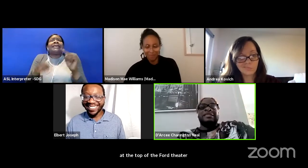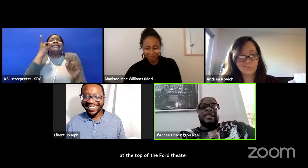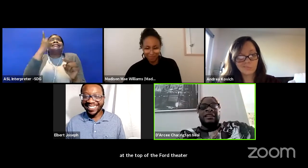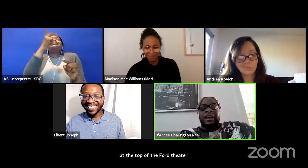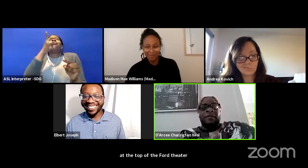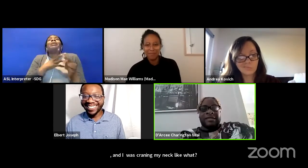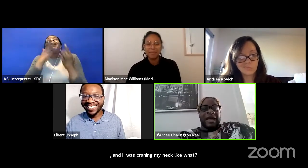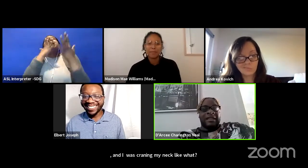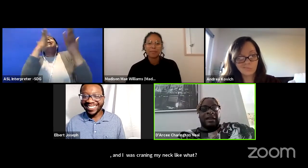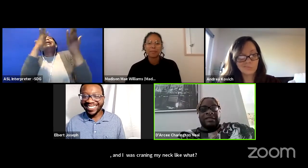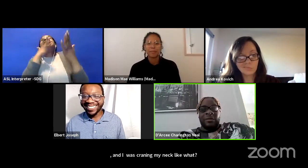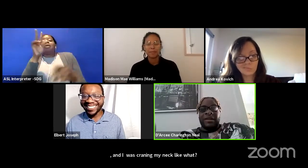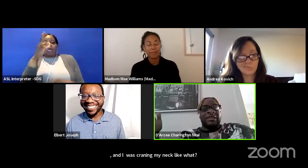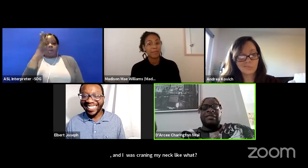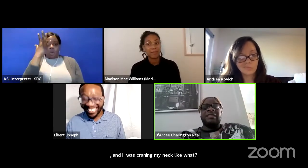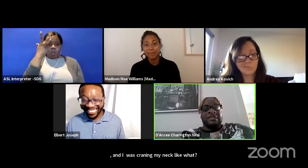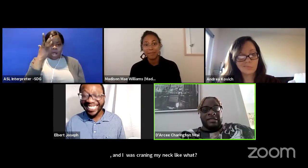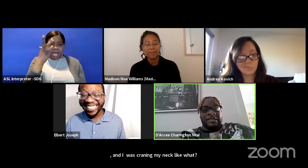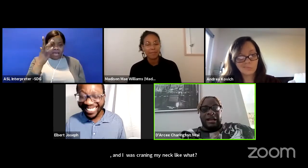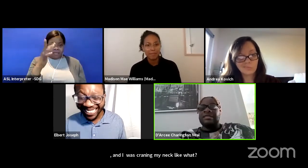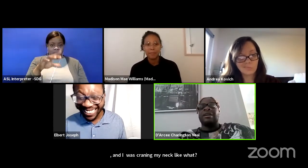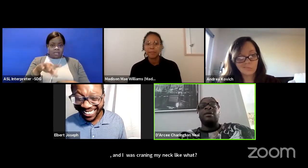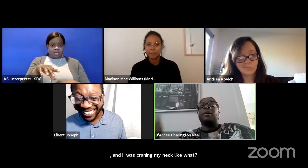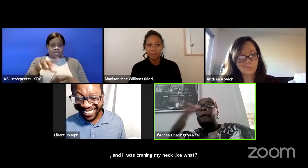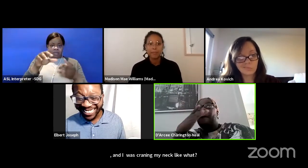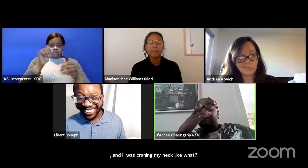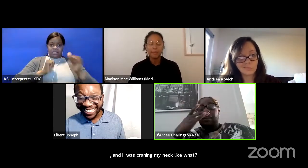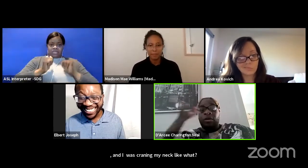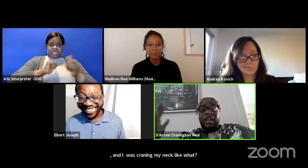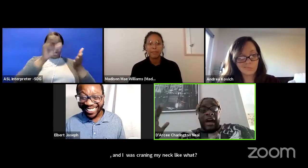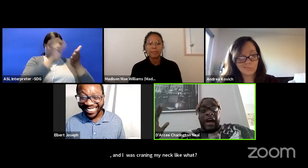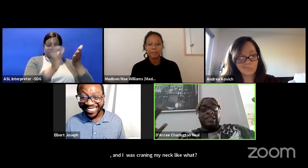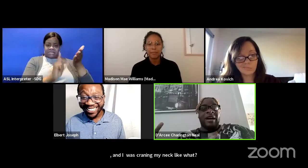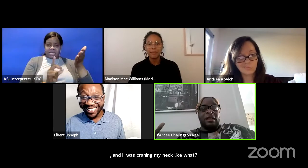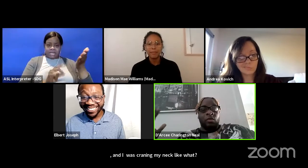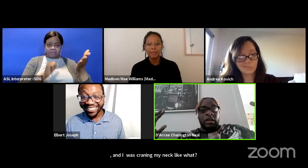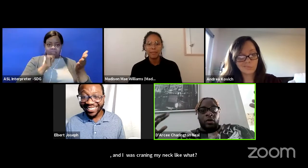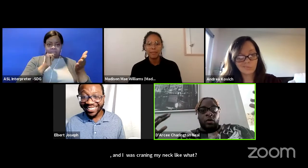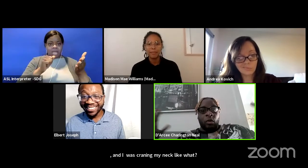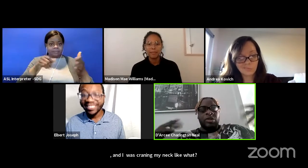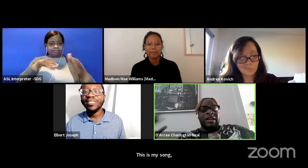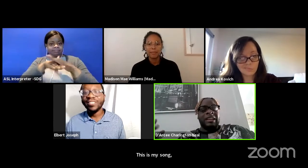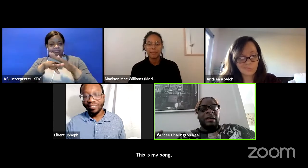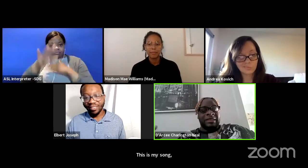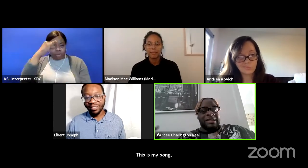'cause they didn't care about sightlines the way that, that theater is designed. So, you know, yeah. I try to, you know, we try to think about that.